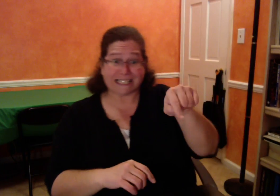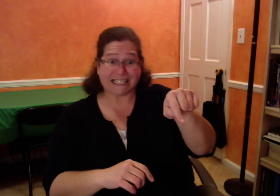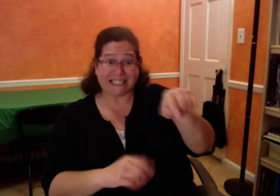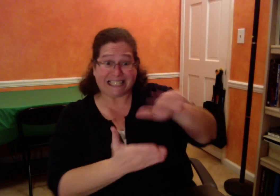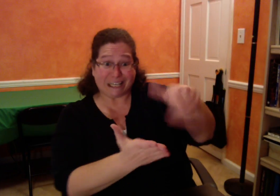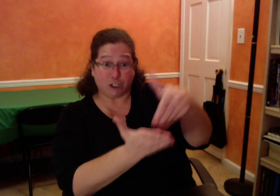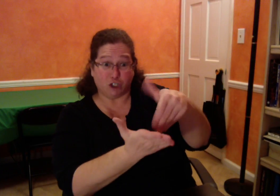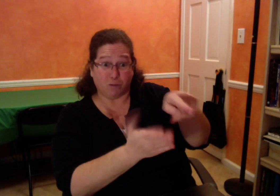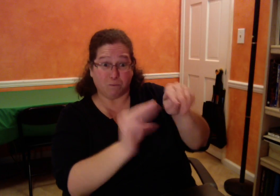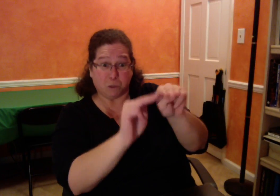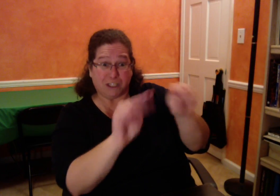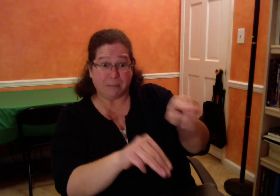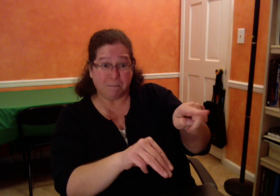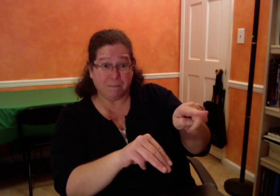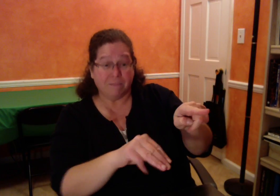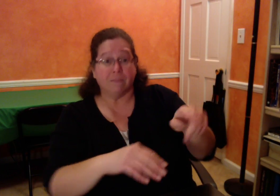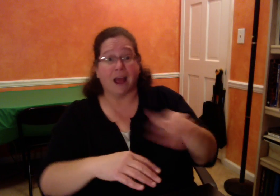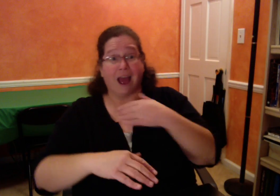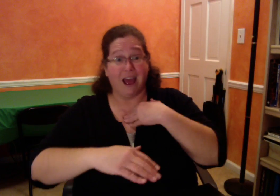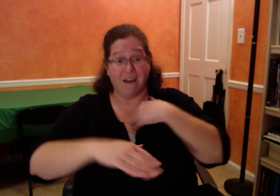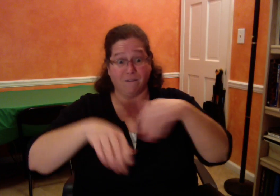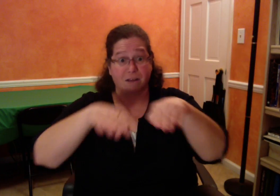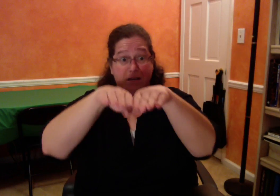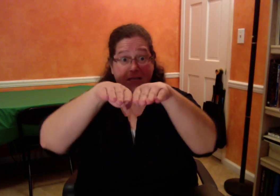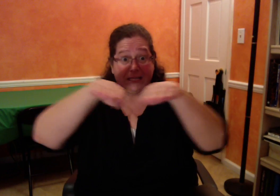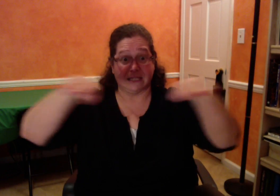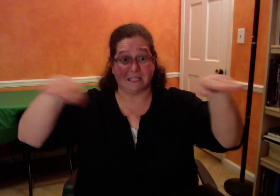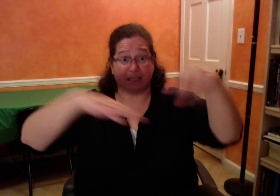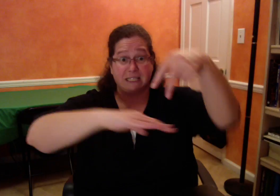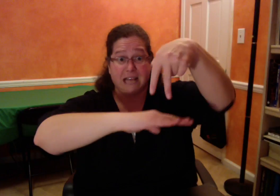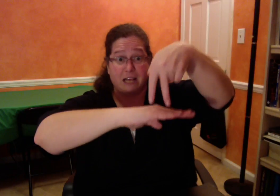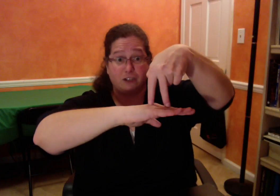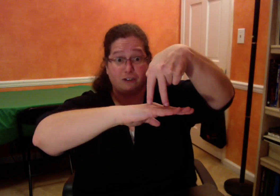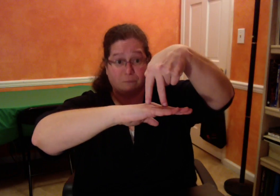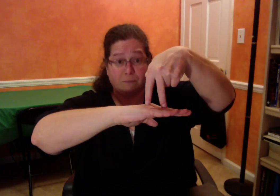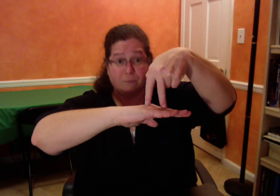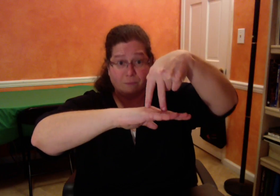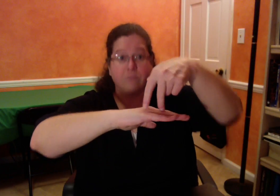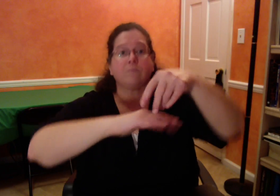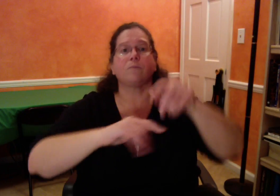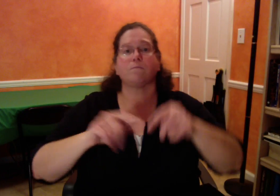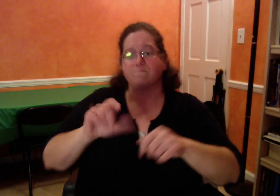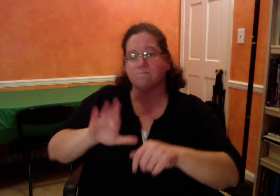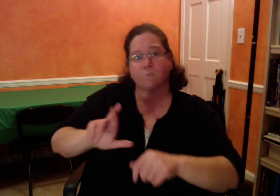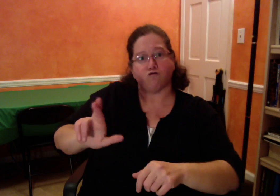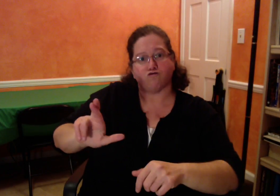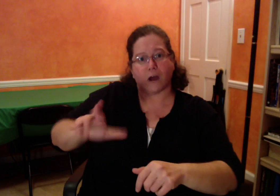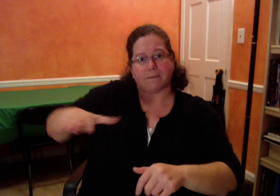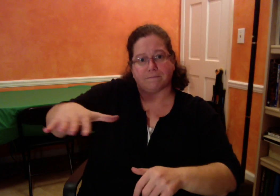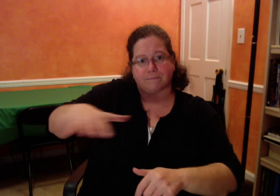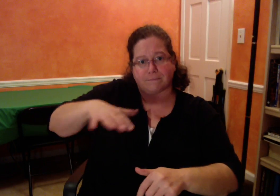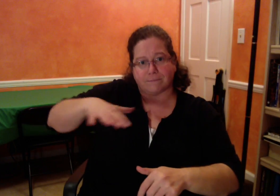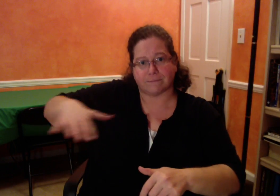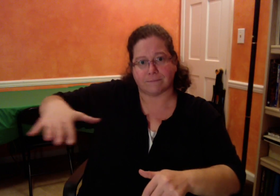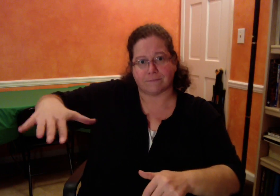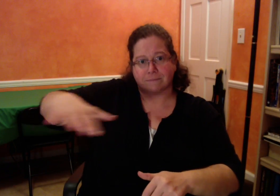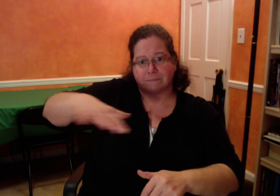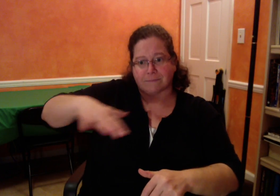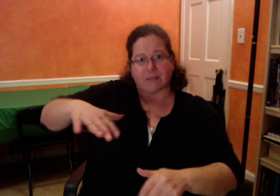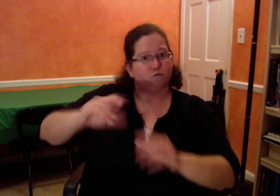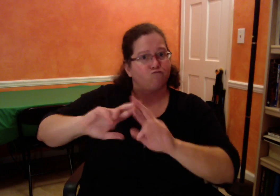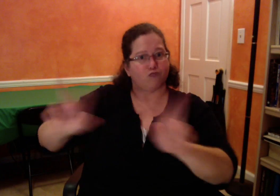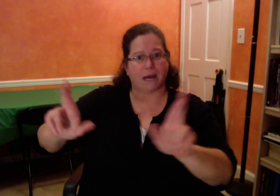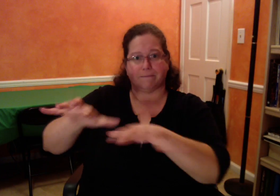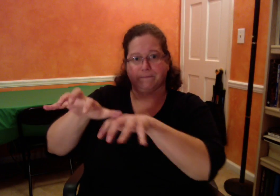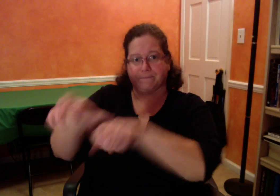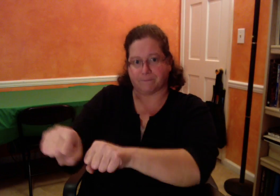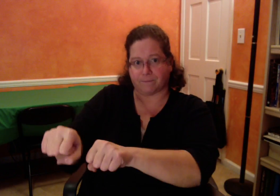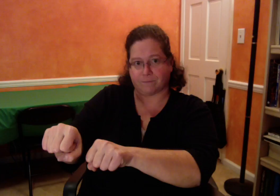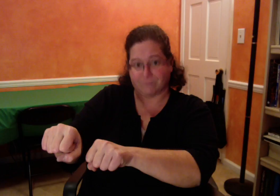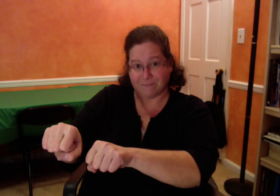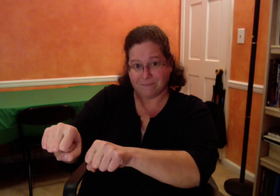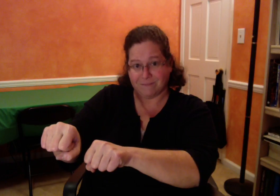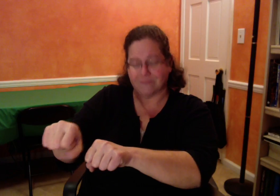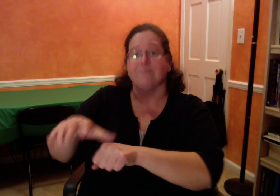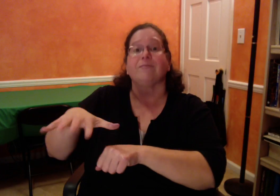The interpreters will be placed at the right side of the stage at the Center of Civil and Human Rights.